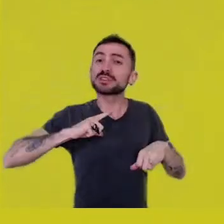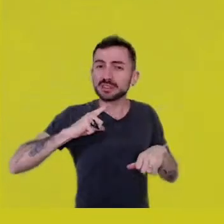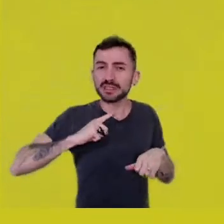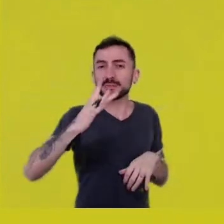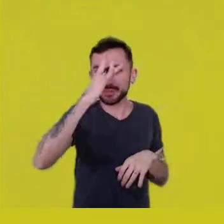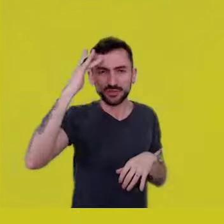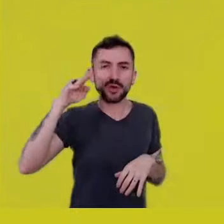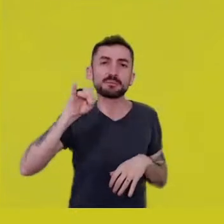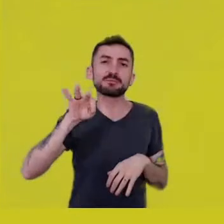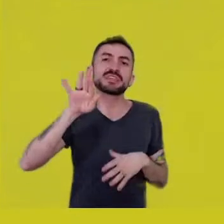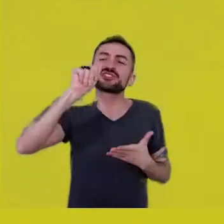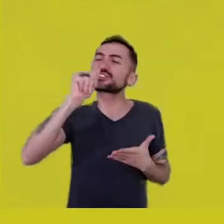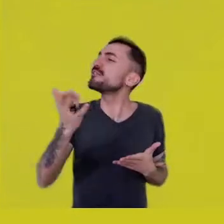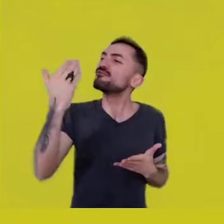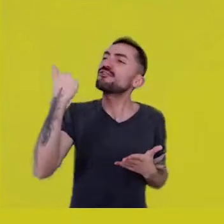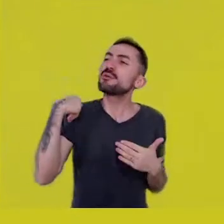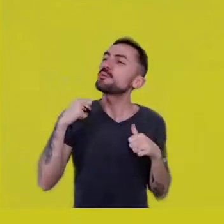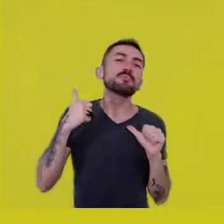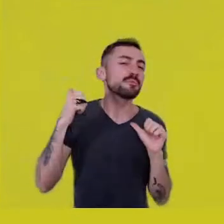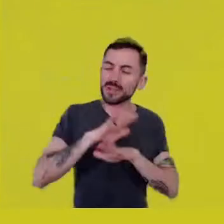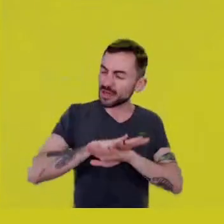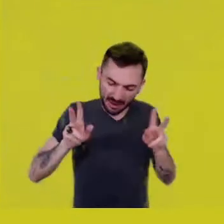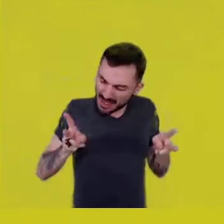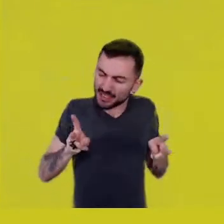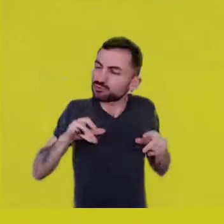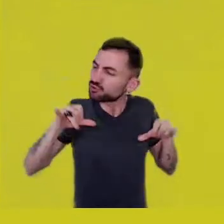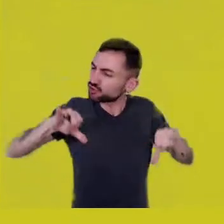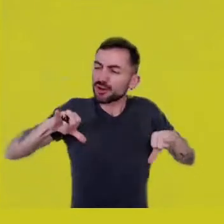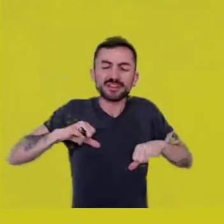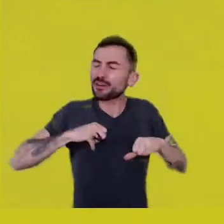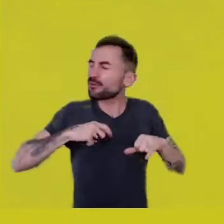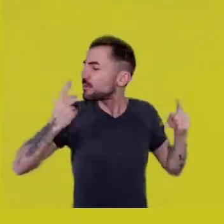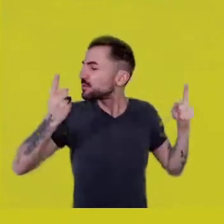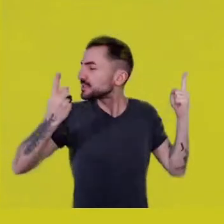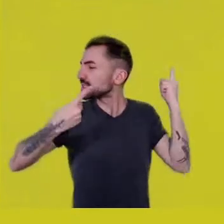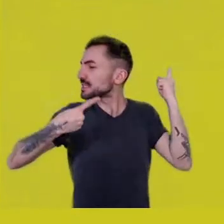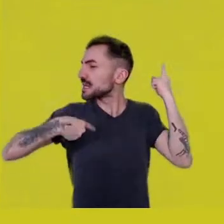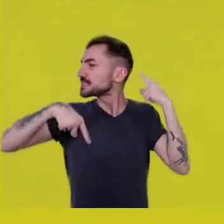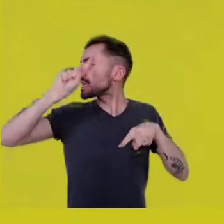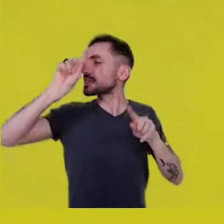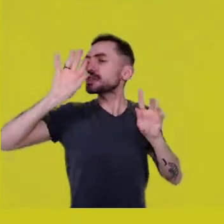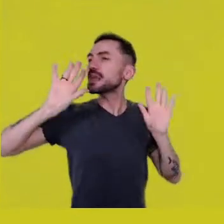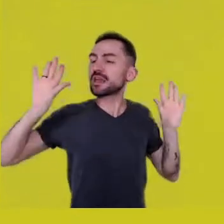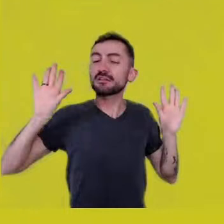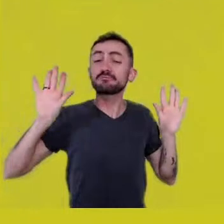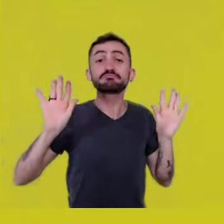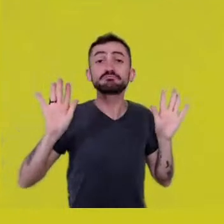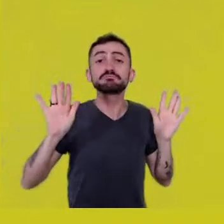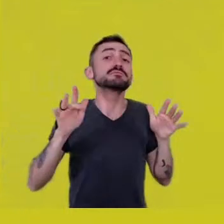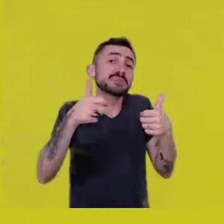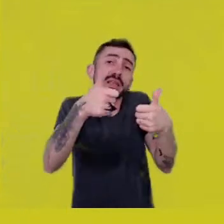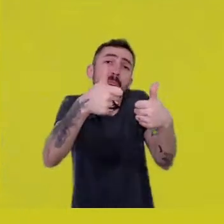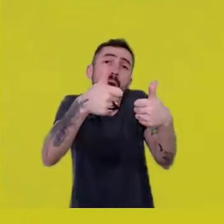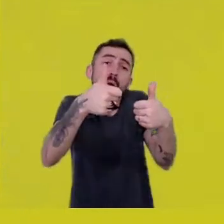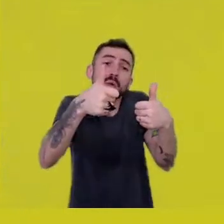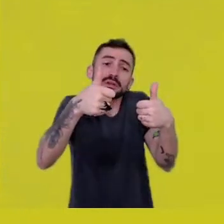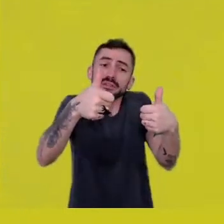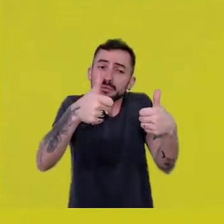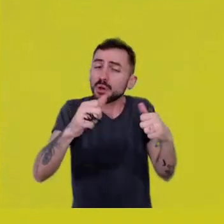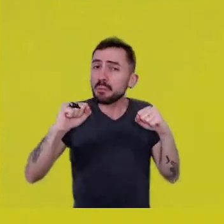‘let’s transcend’.” That’s okay. Imagine whatever, at your leisure.